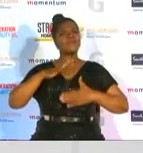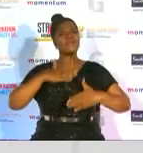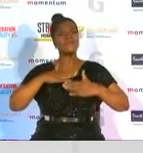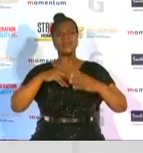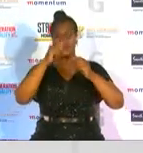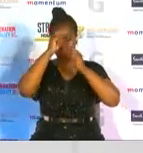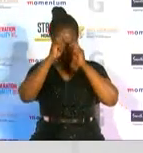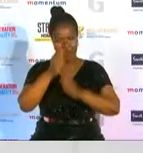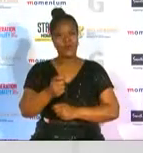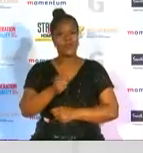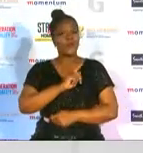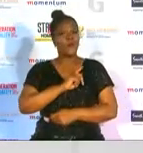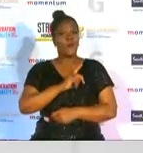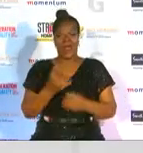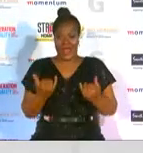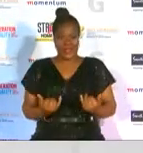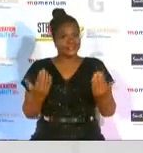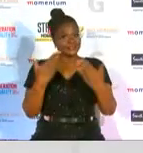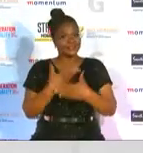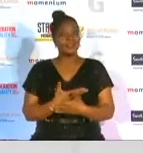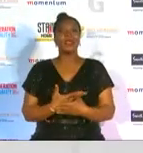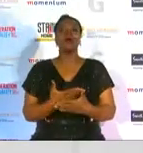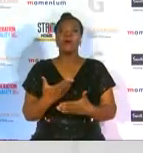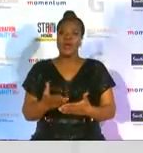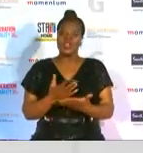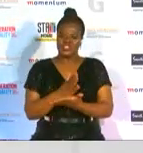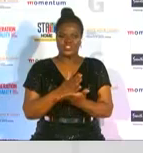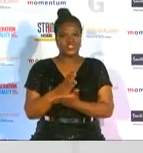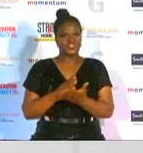again be given this occasion to share some important thoughts with you